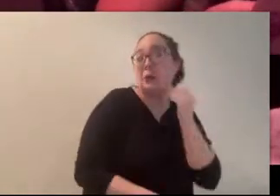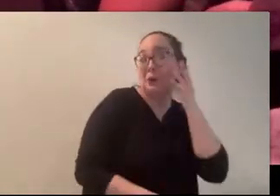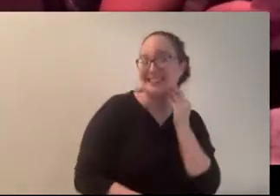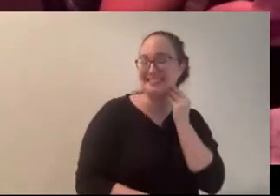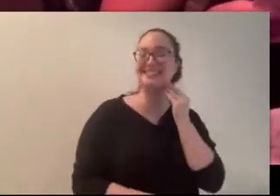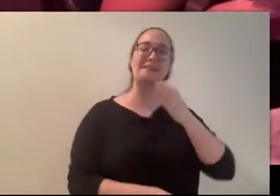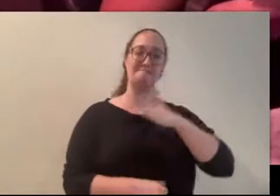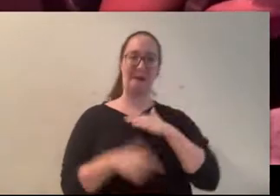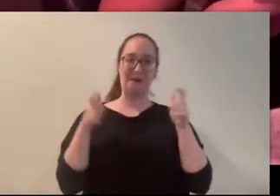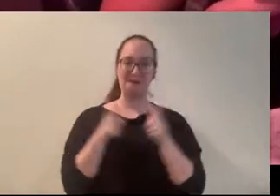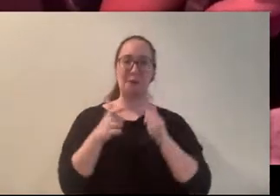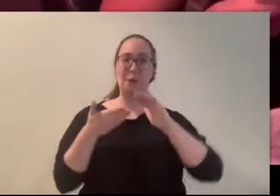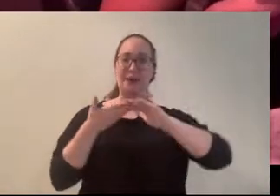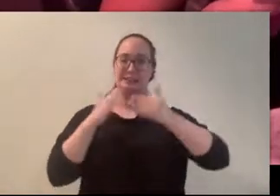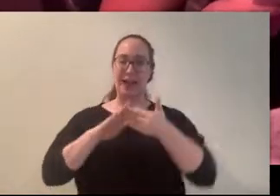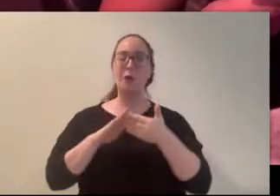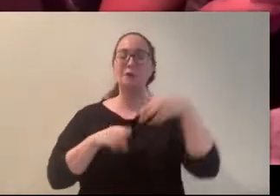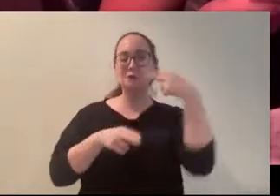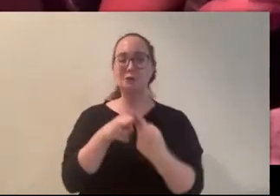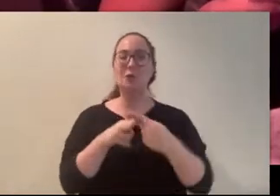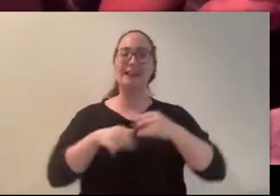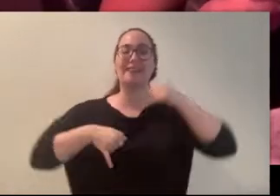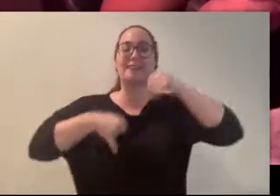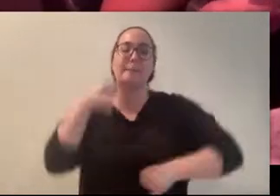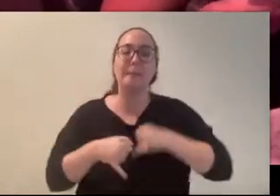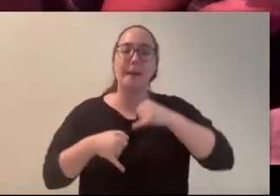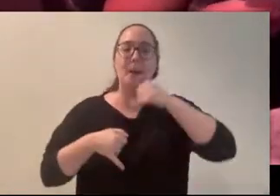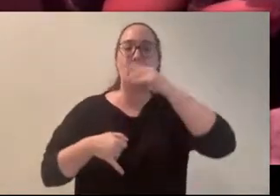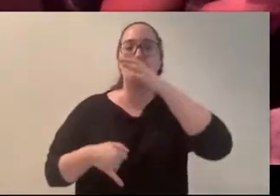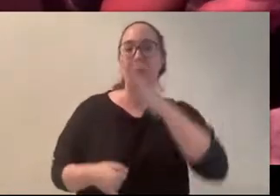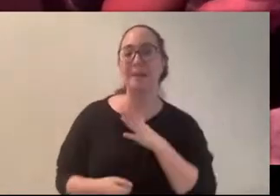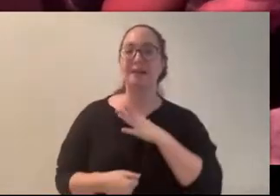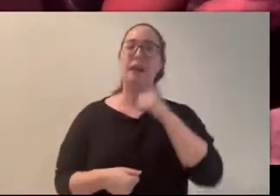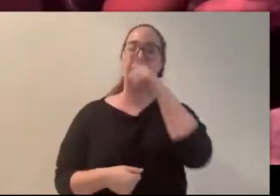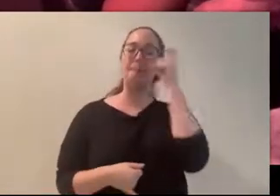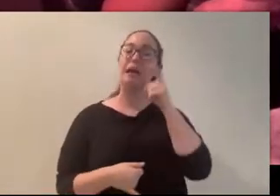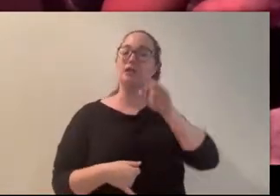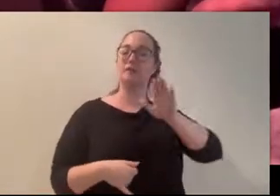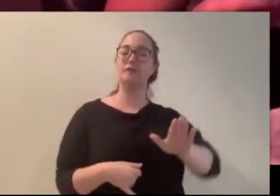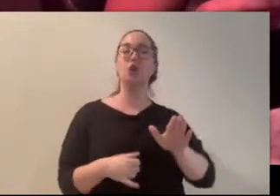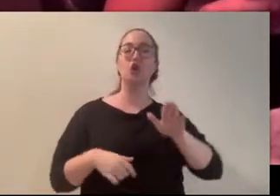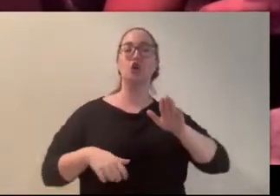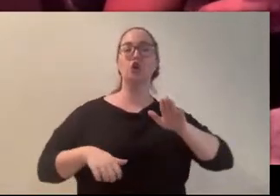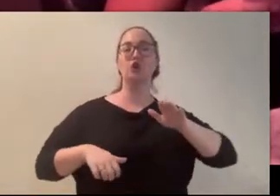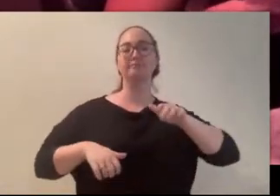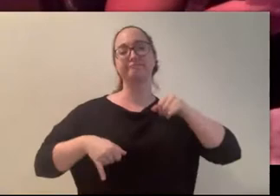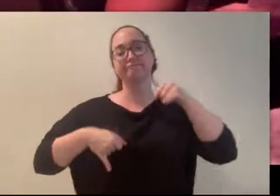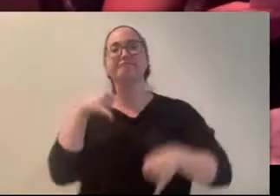so named for her aforementioned distinct gait. It was said that she was a teacher at the